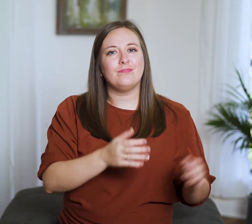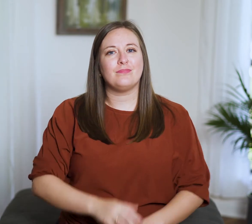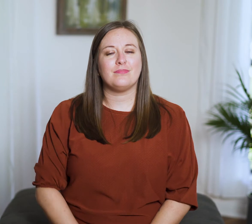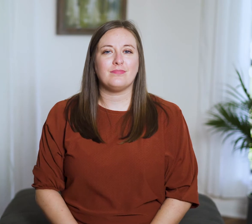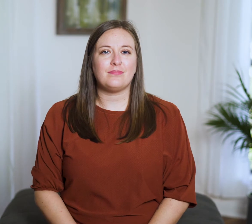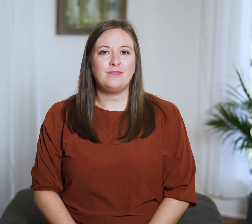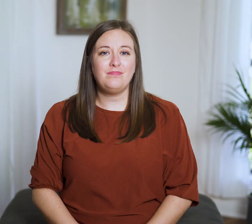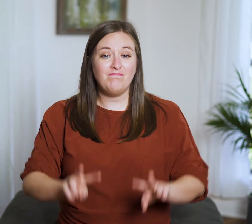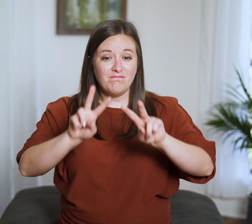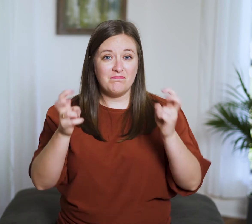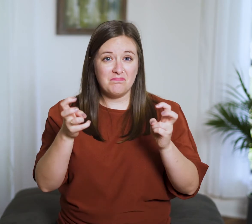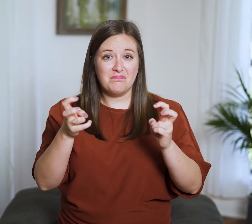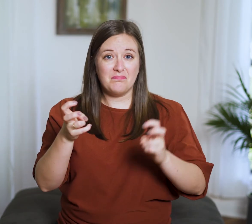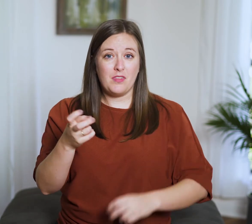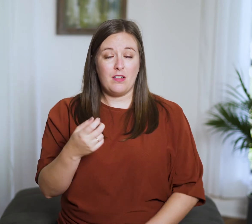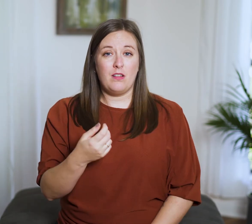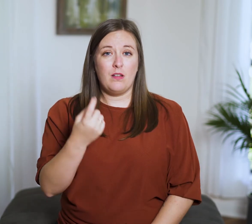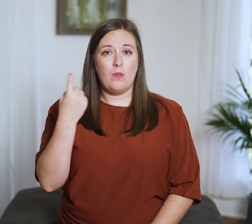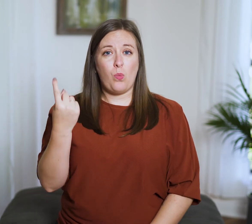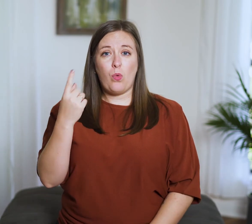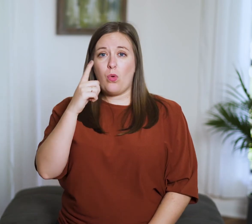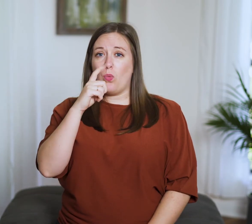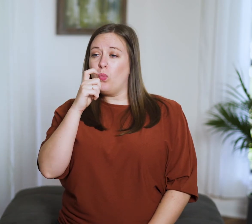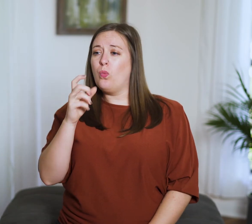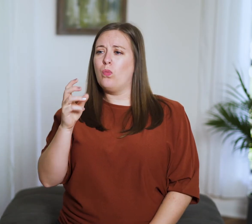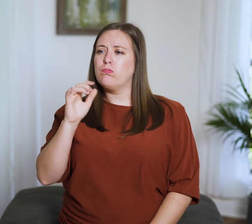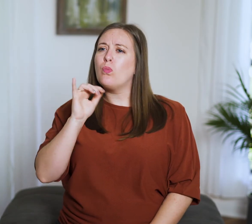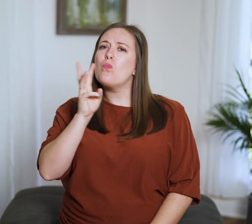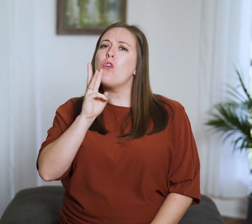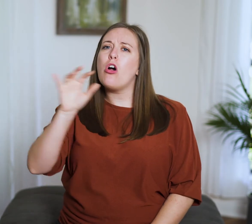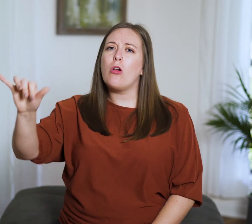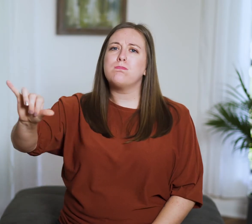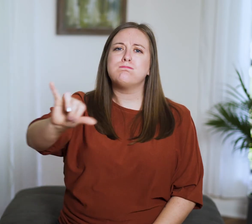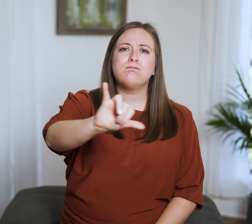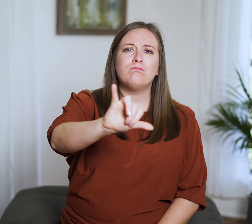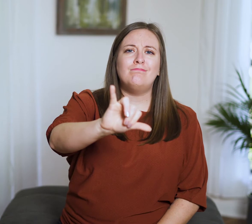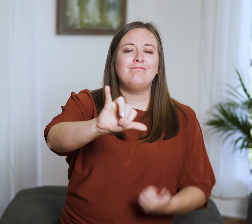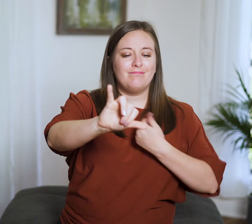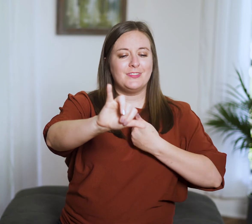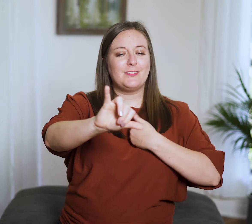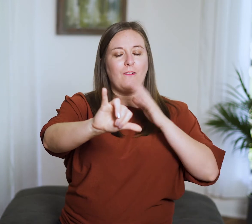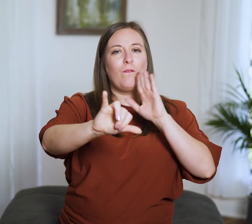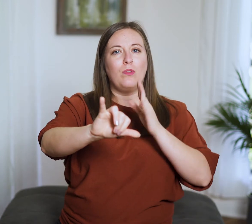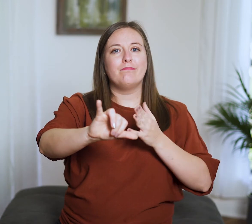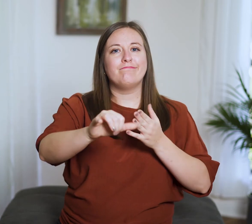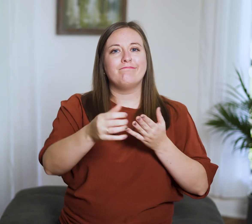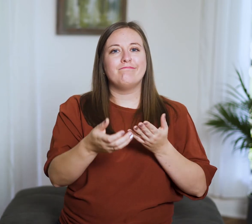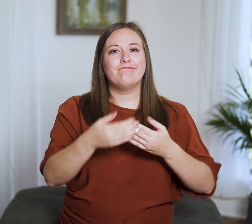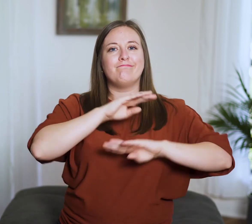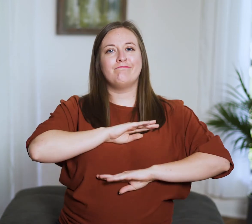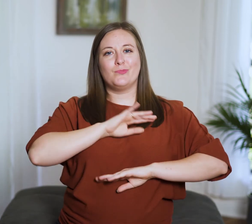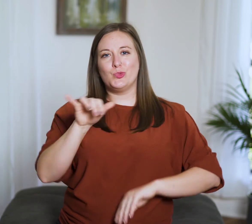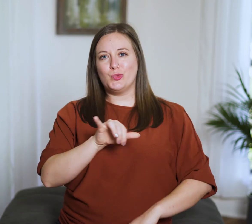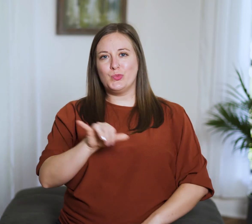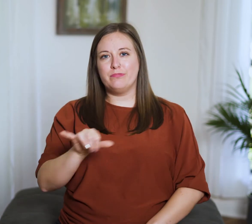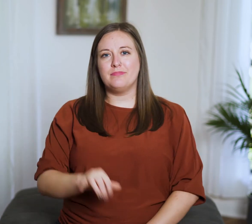“One who waters will himself be watered.”